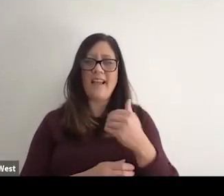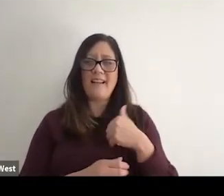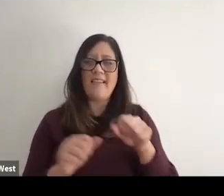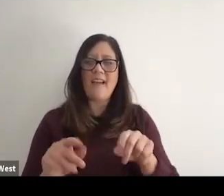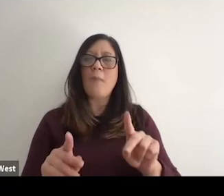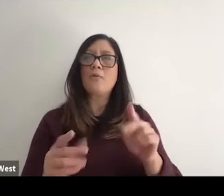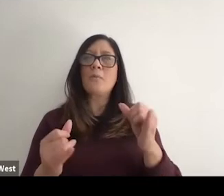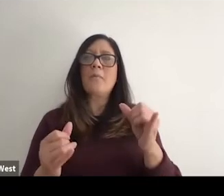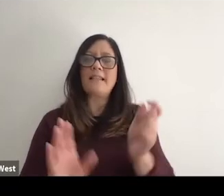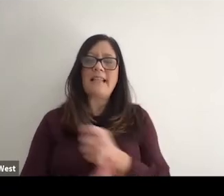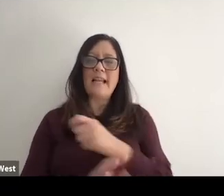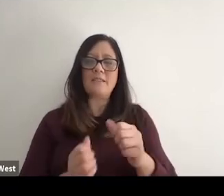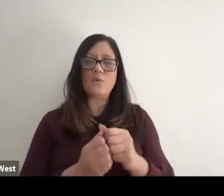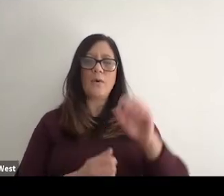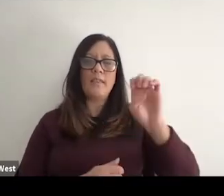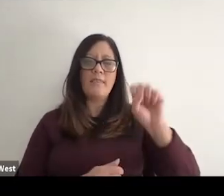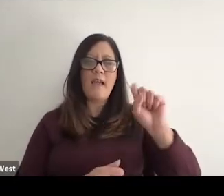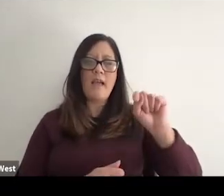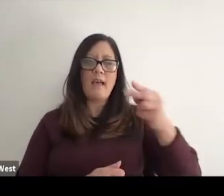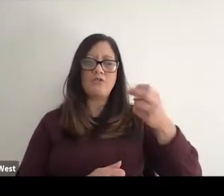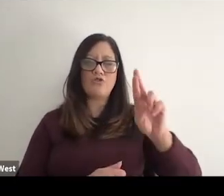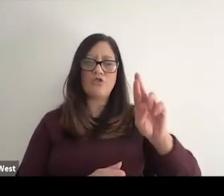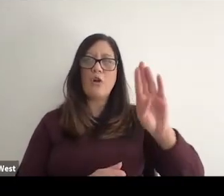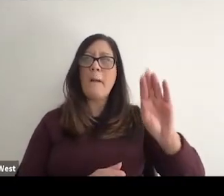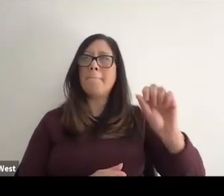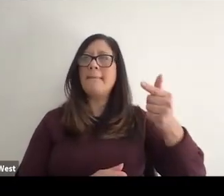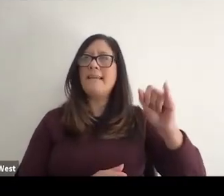tennis with Esther Begir. And that hit me so strongly